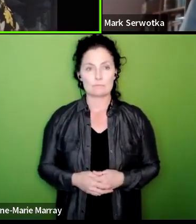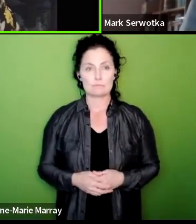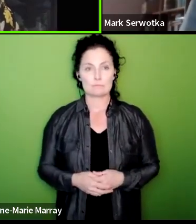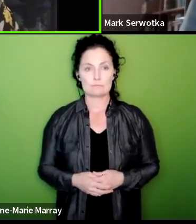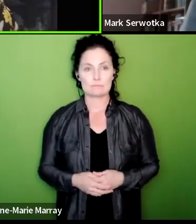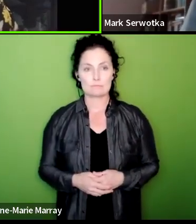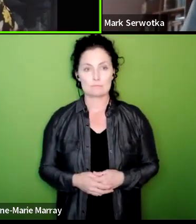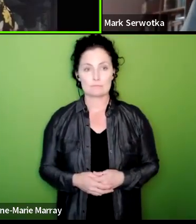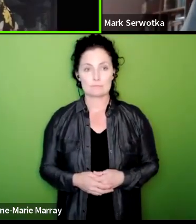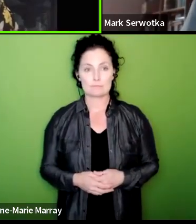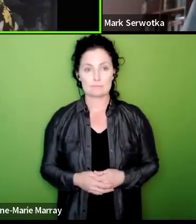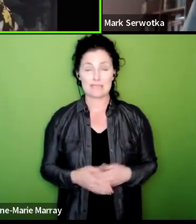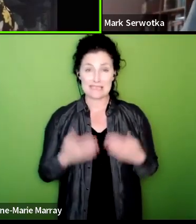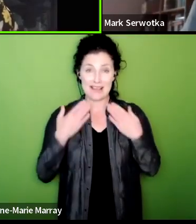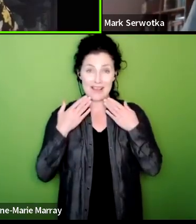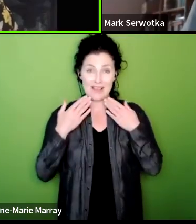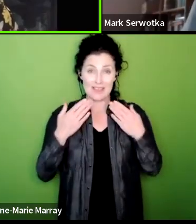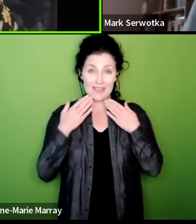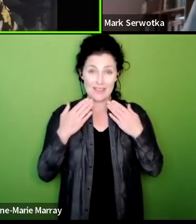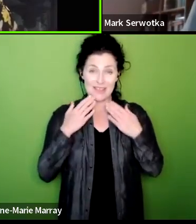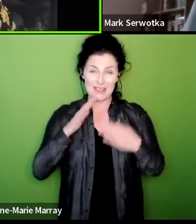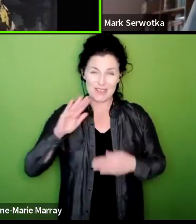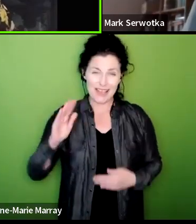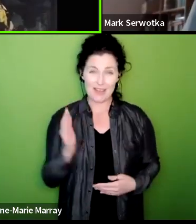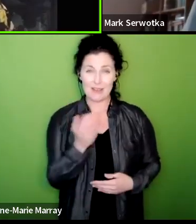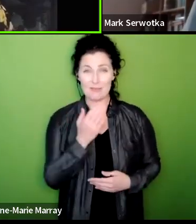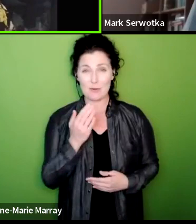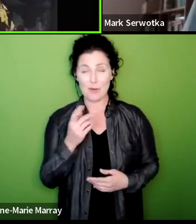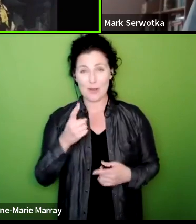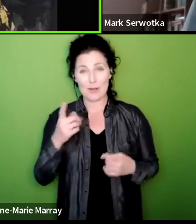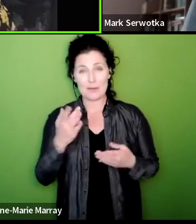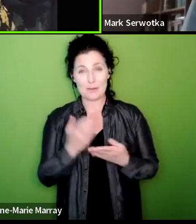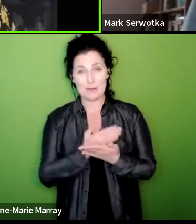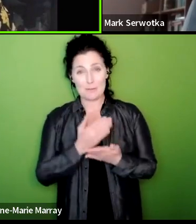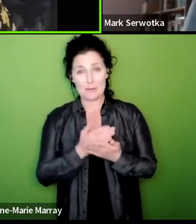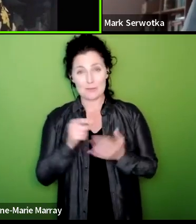um and I just want to say thank you thank you to everybody that's made this the success that it